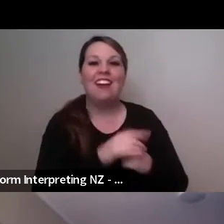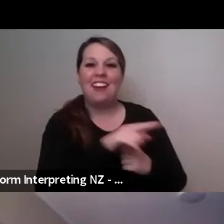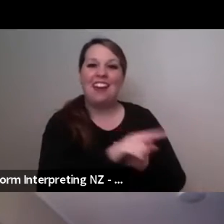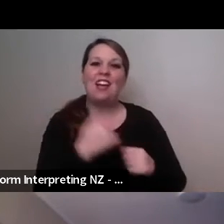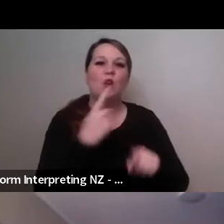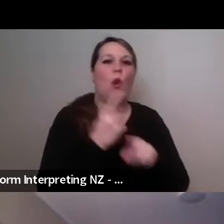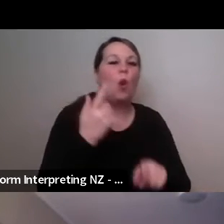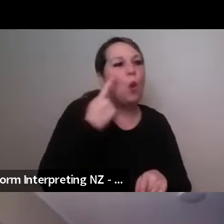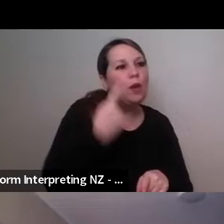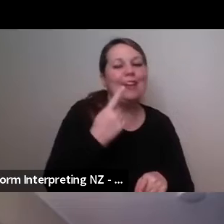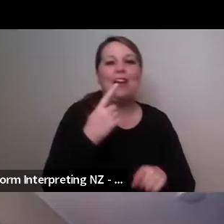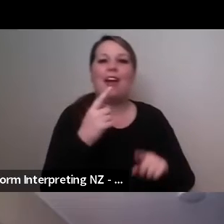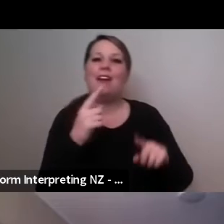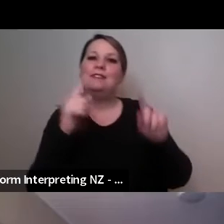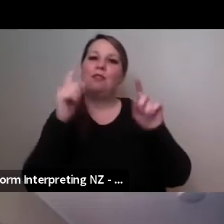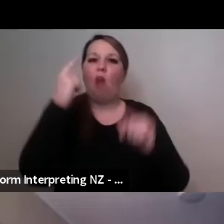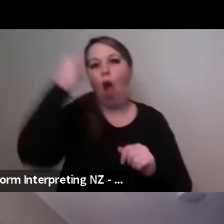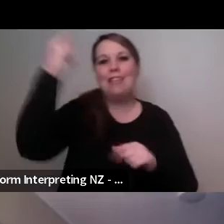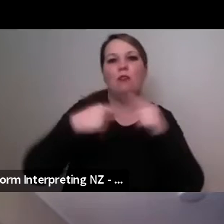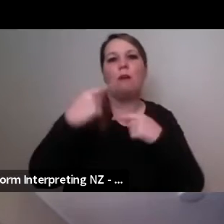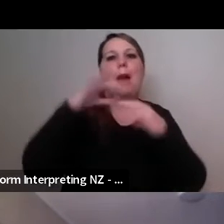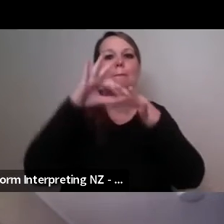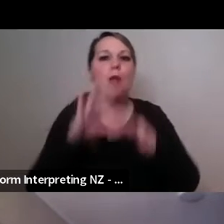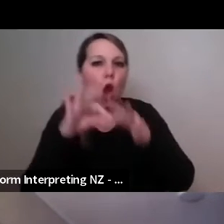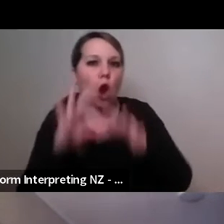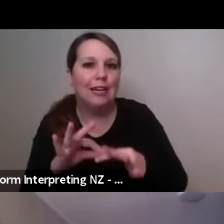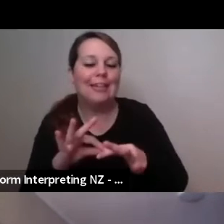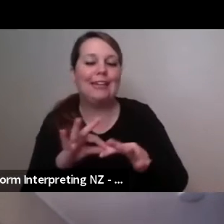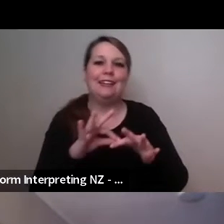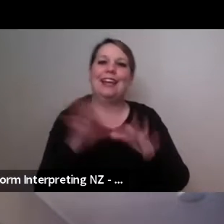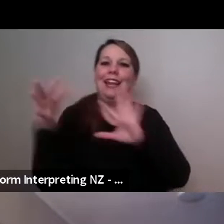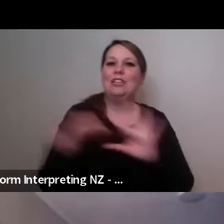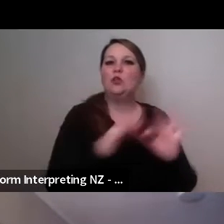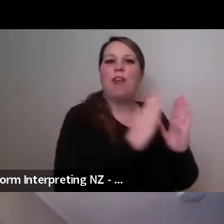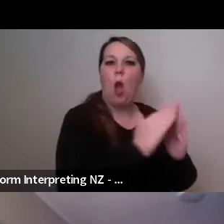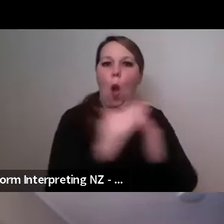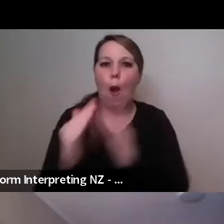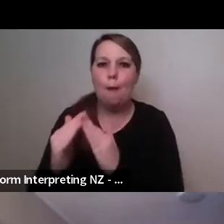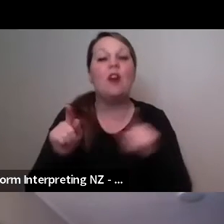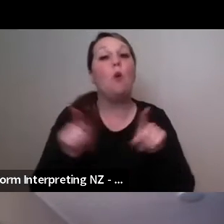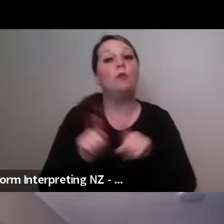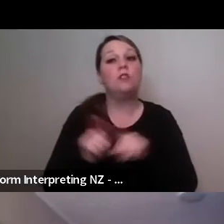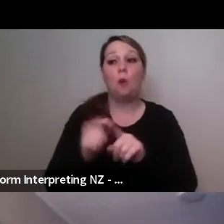know to make this work uh and then also teaching classes to our community as well so we had to